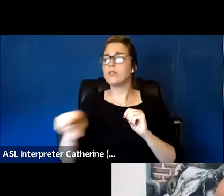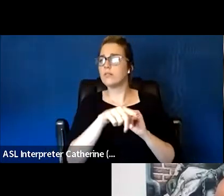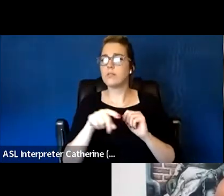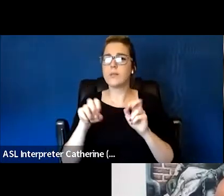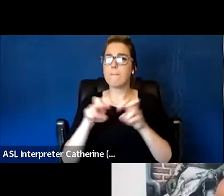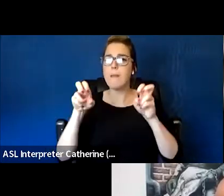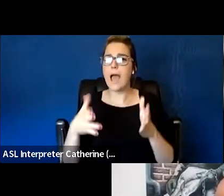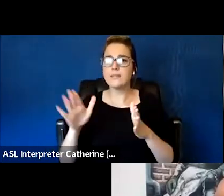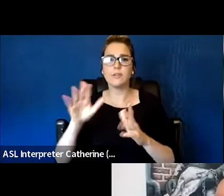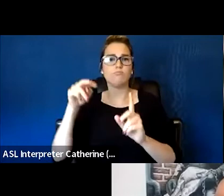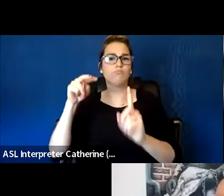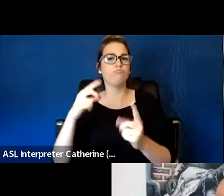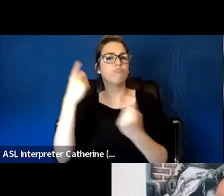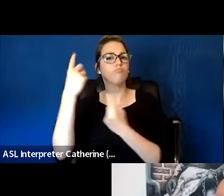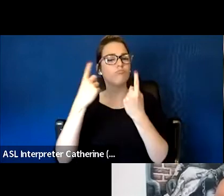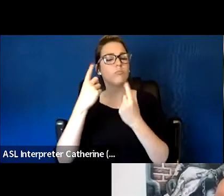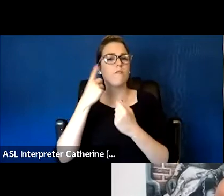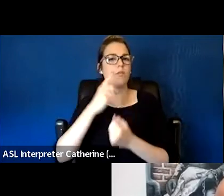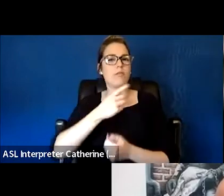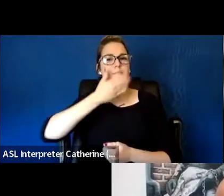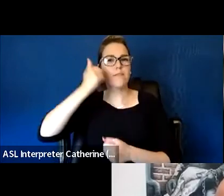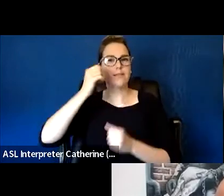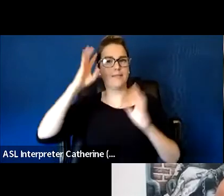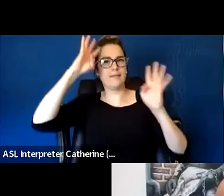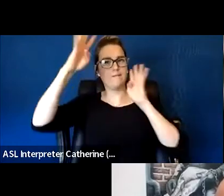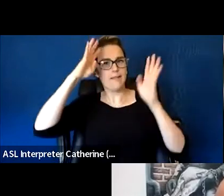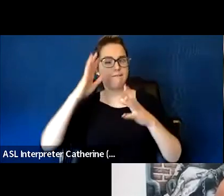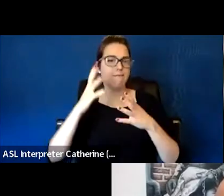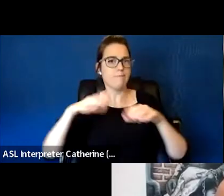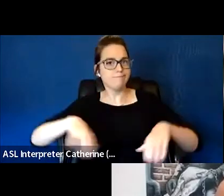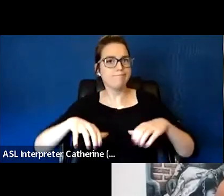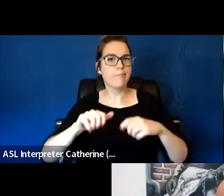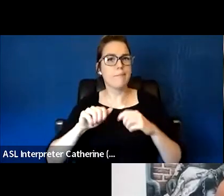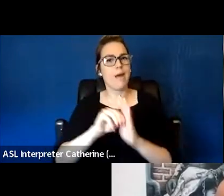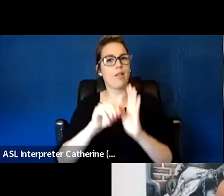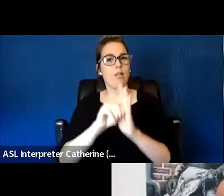And so next we wanna bring special attention to another topic,